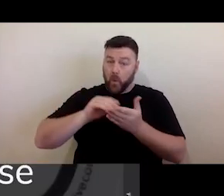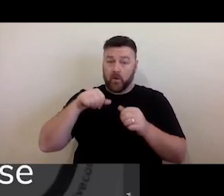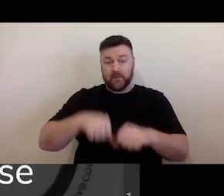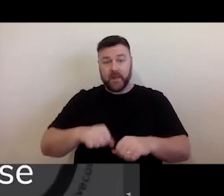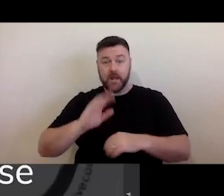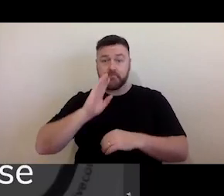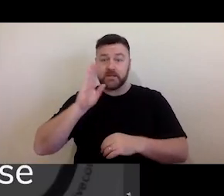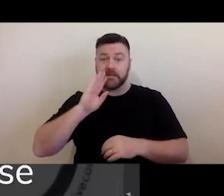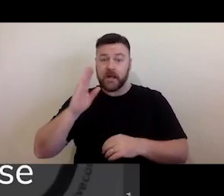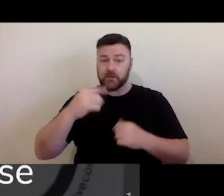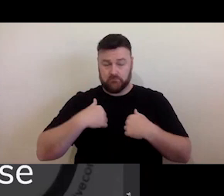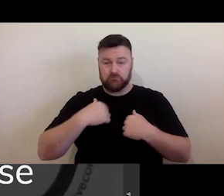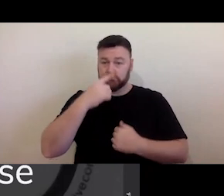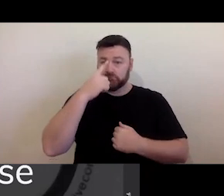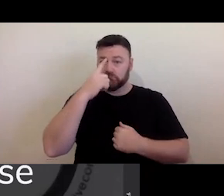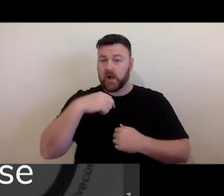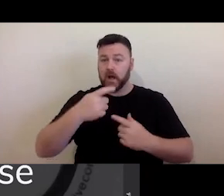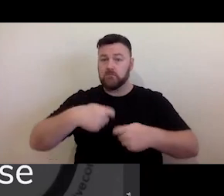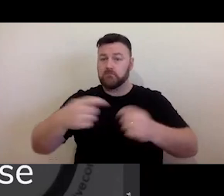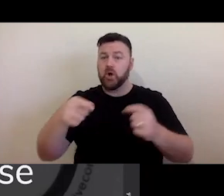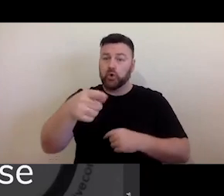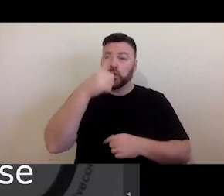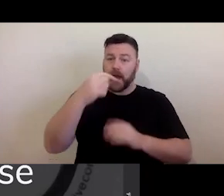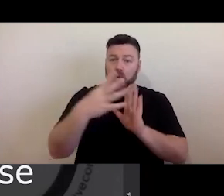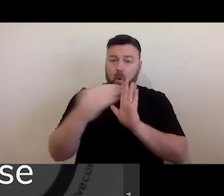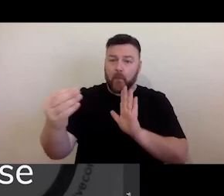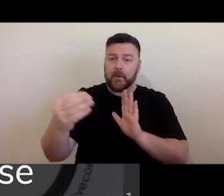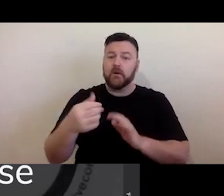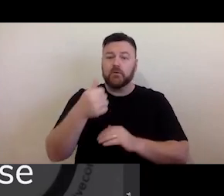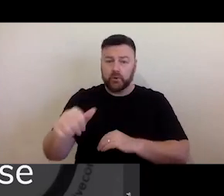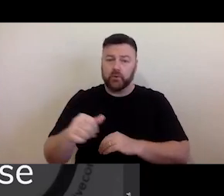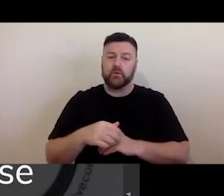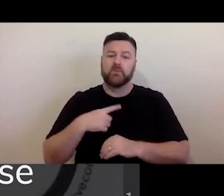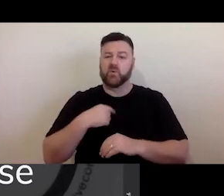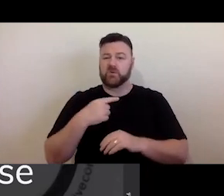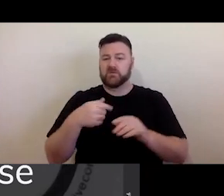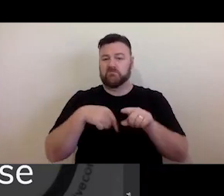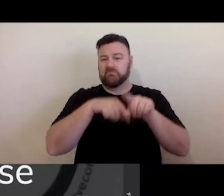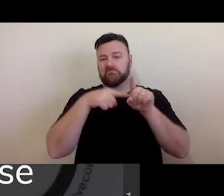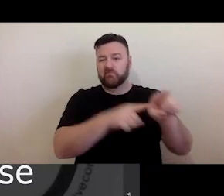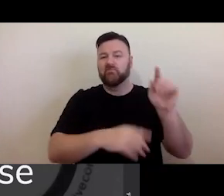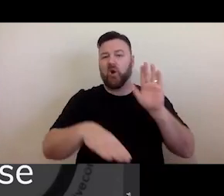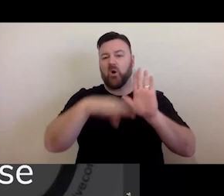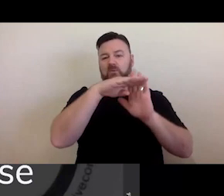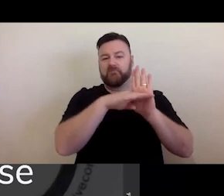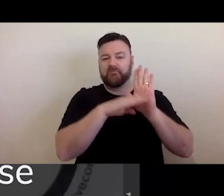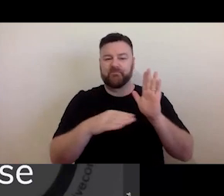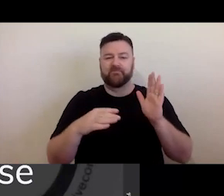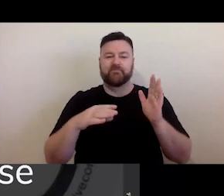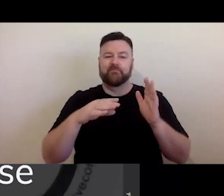because it is available for reuse under the terms of a creative commons attribution 4.0 international licence. What that